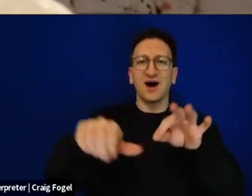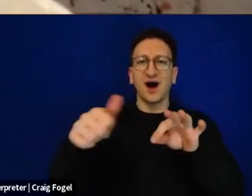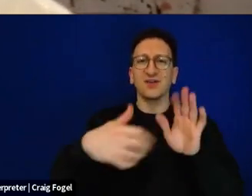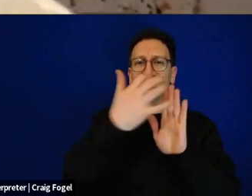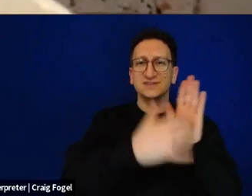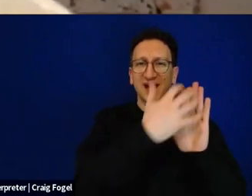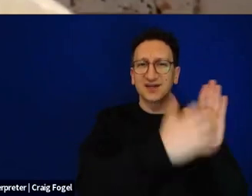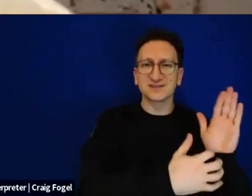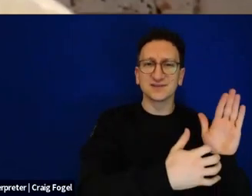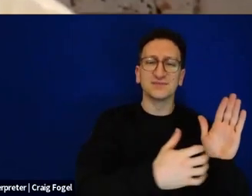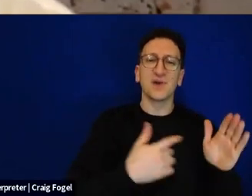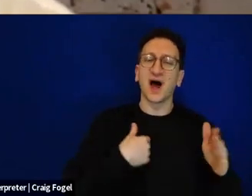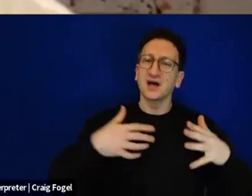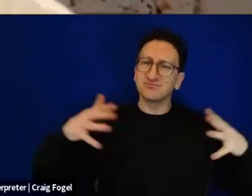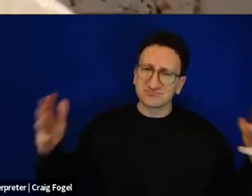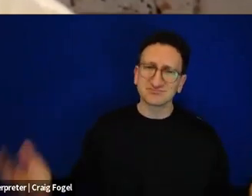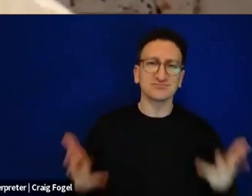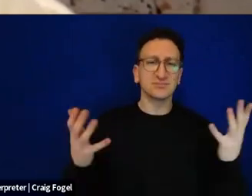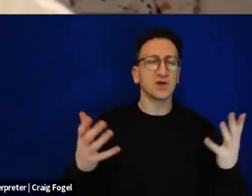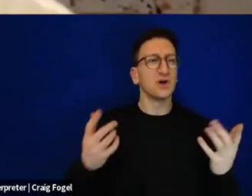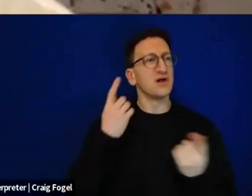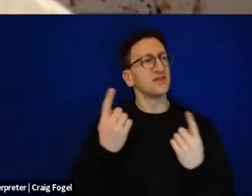And I want to encourage all of you to think about what are the texts and the stories from